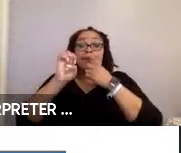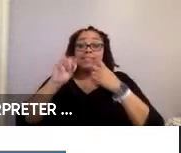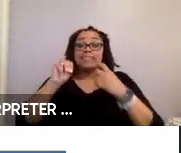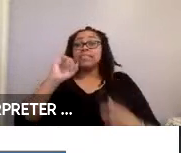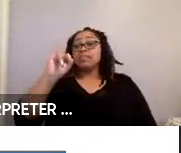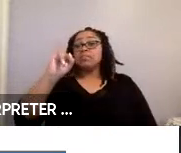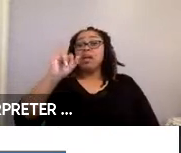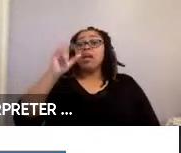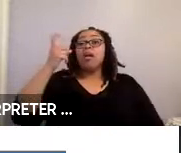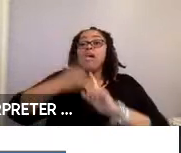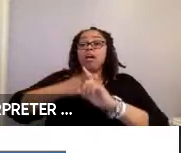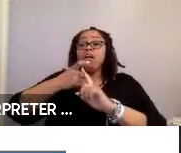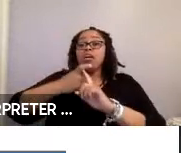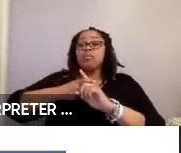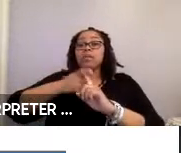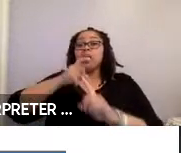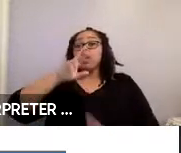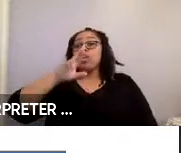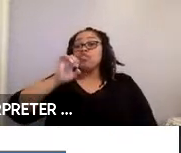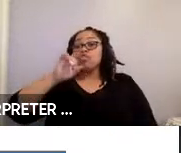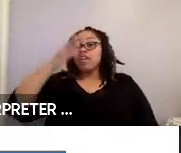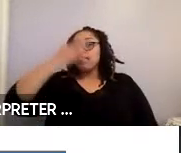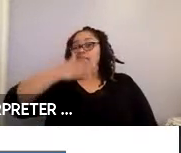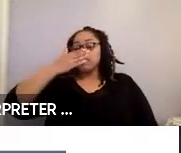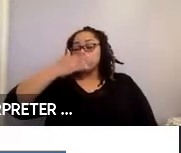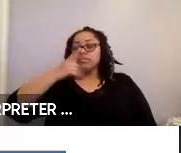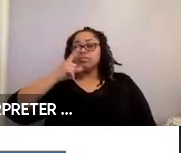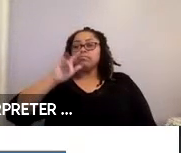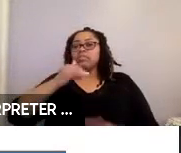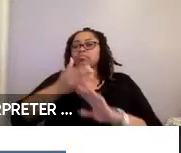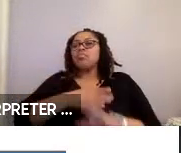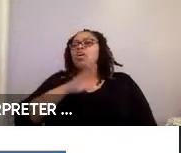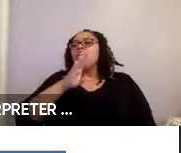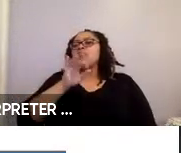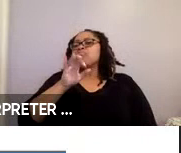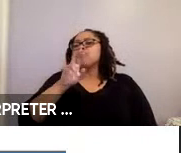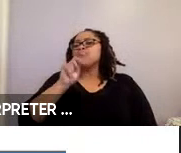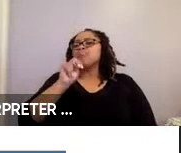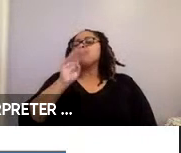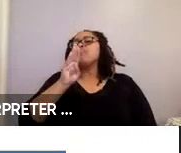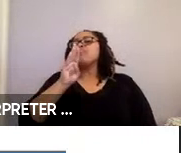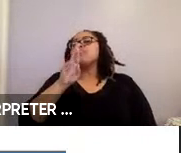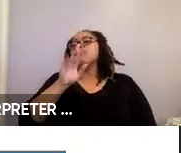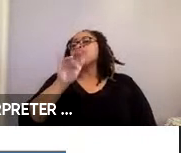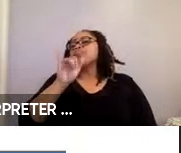rear-facing system. Similar to the one Bryan discussed at the beginning. It’s an electromechanical